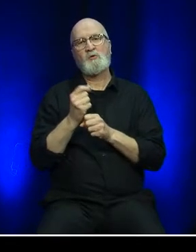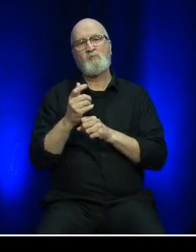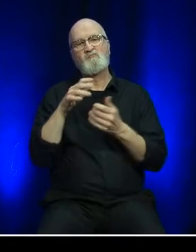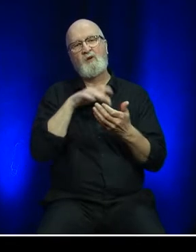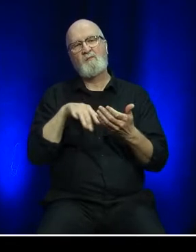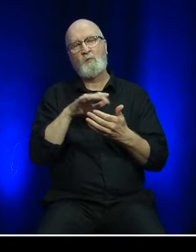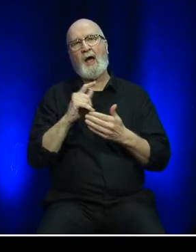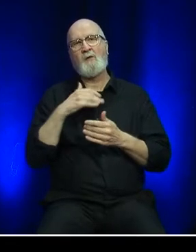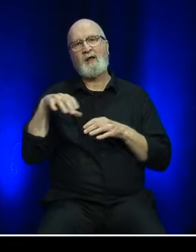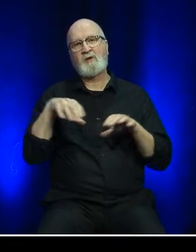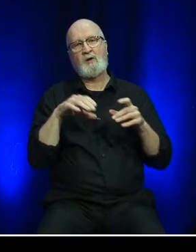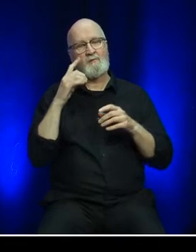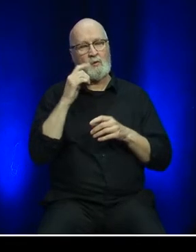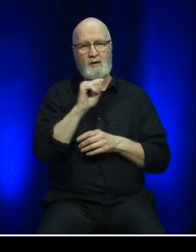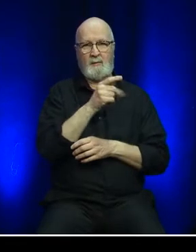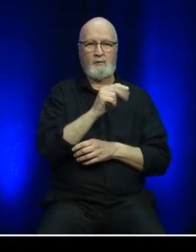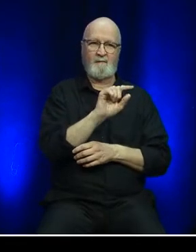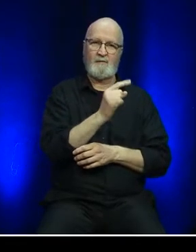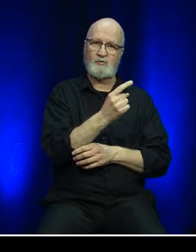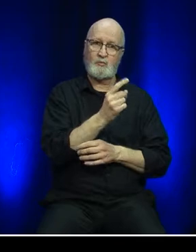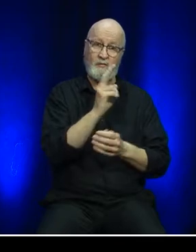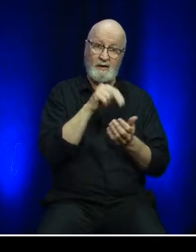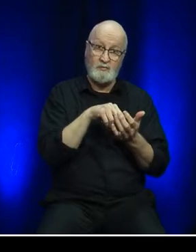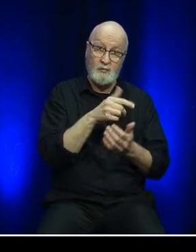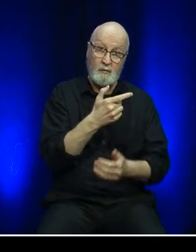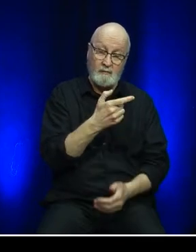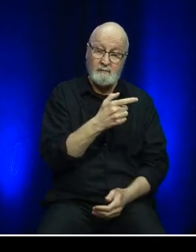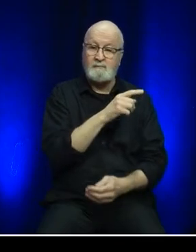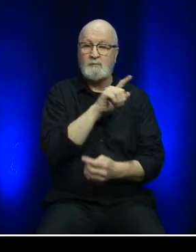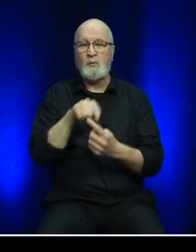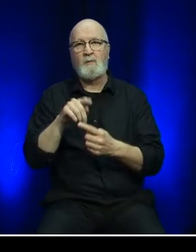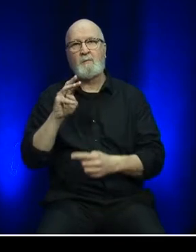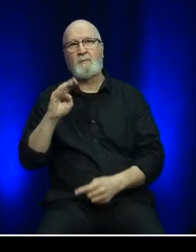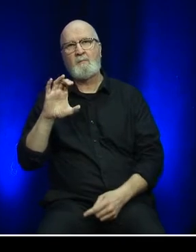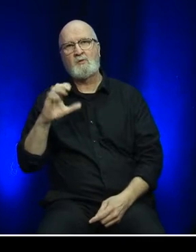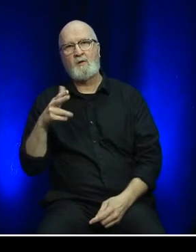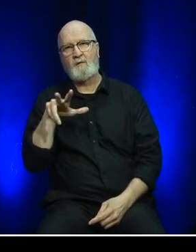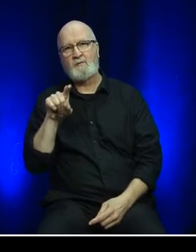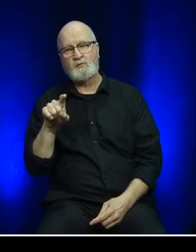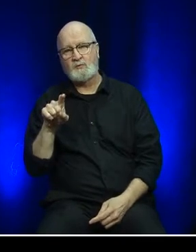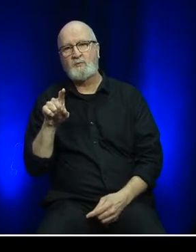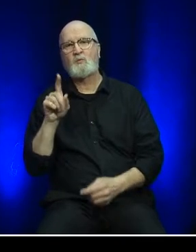for the period of April 1, 2021, to March 31, 2022.